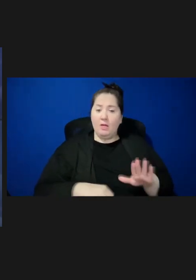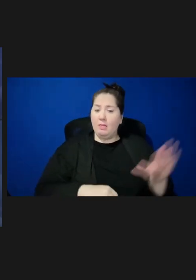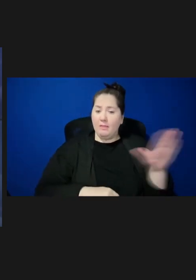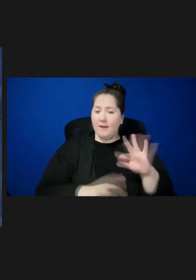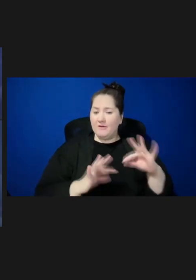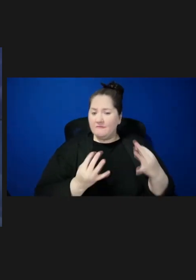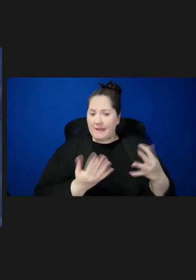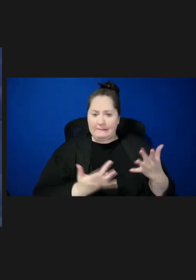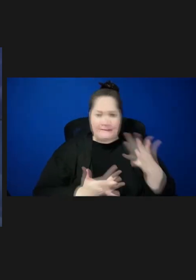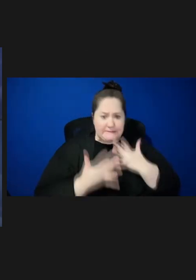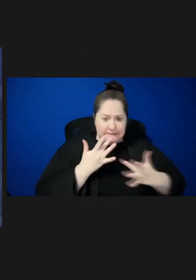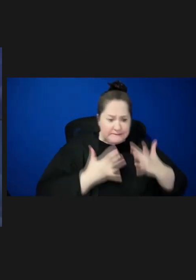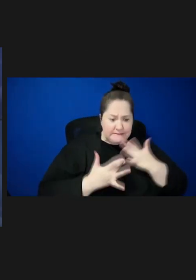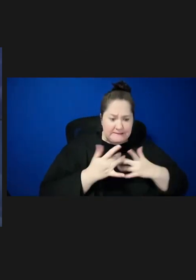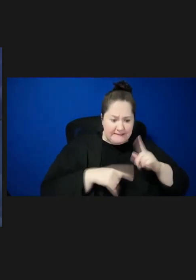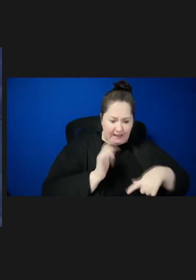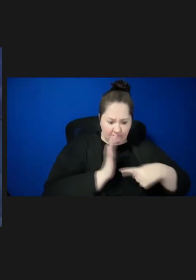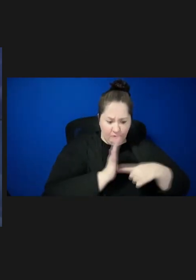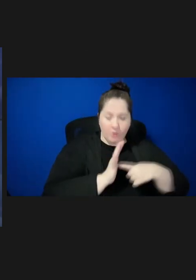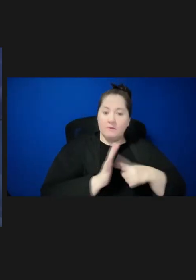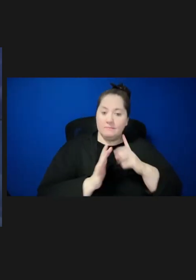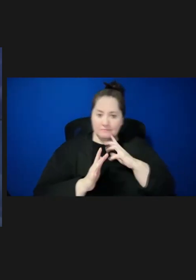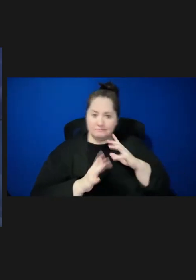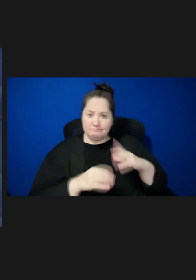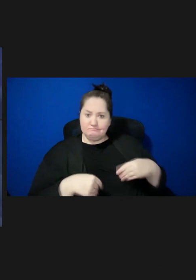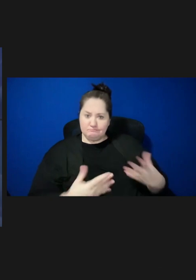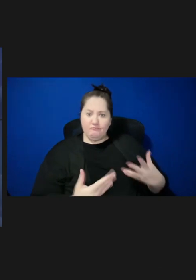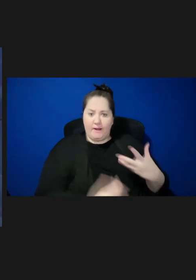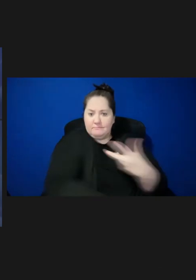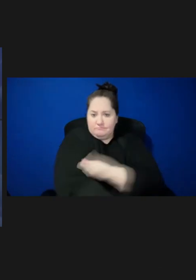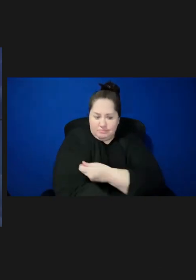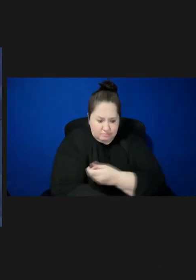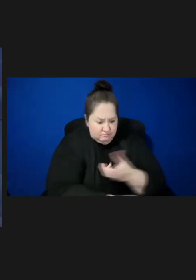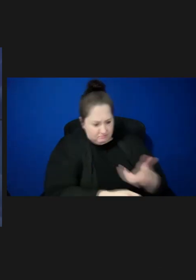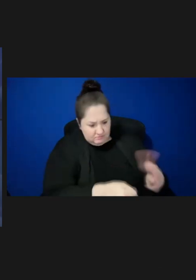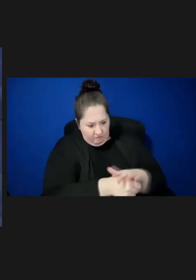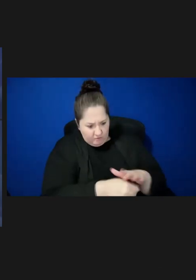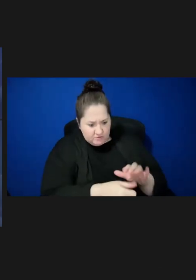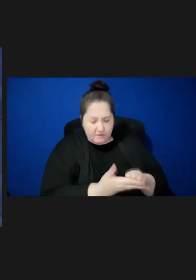be able to afford them. The program has brought and continues to bring crucial